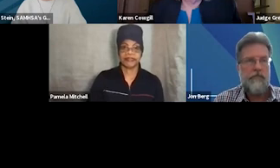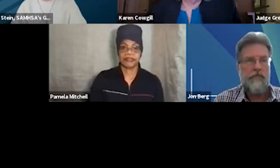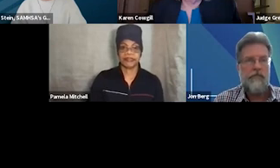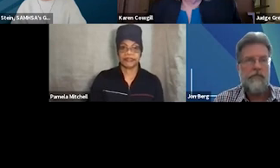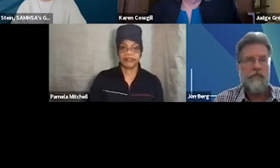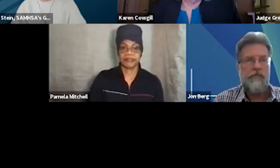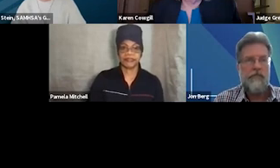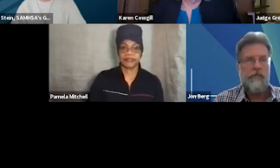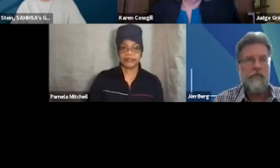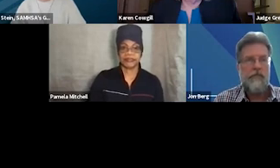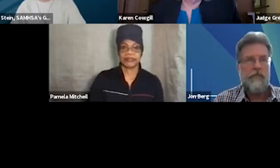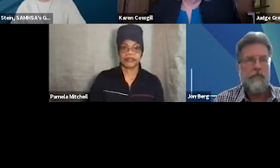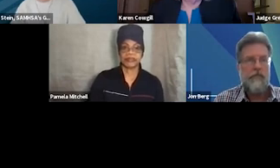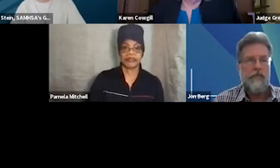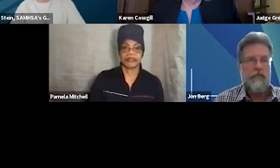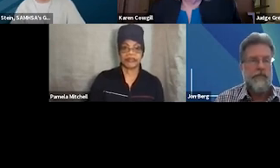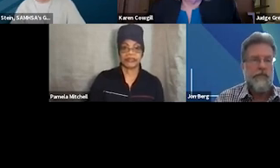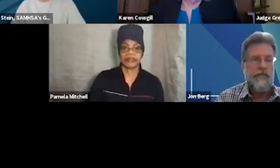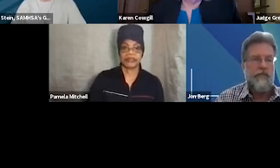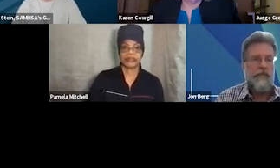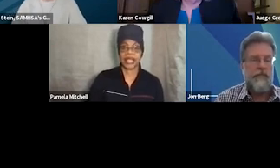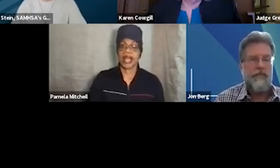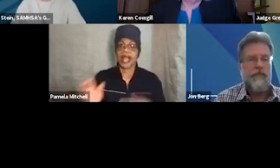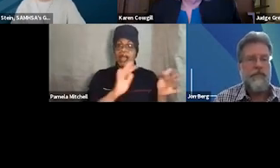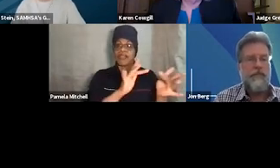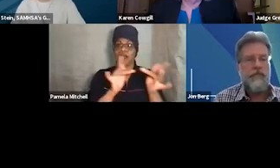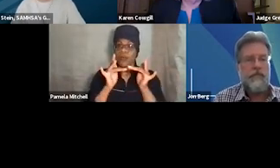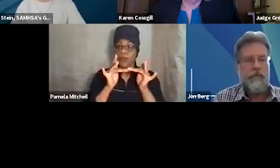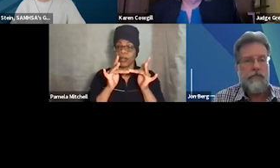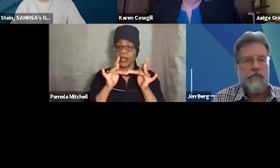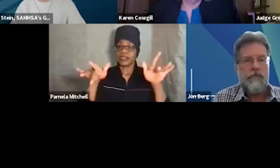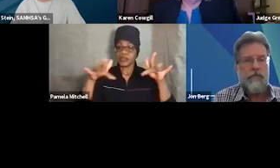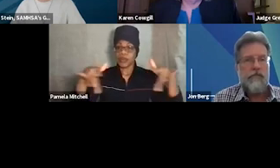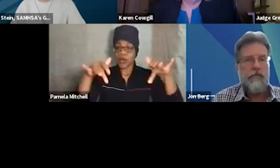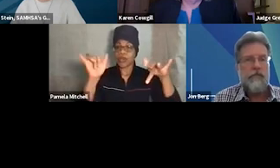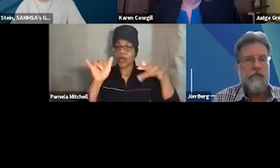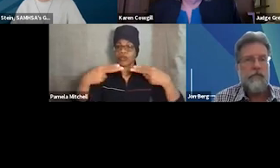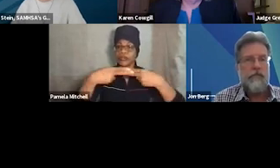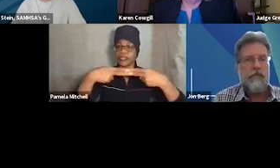Okay, this webinar is being recorded and the slides will be shared with everyone